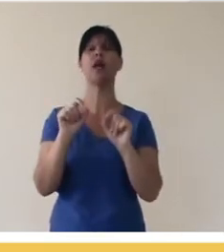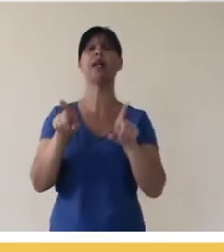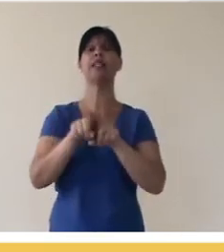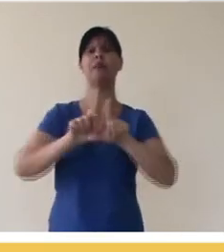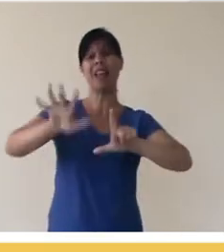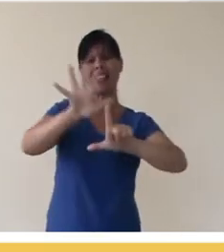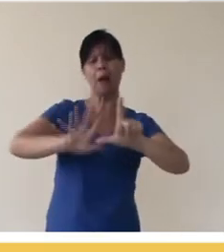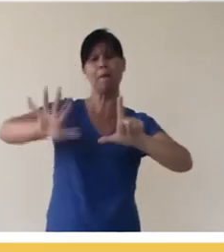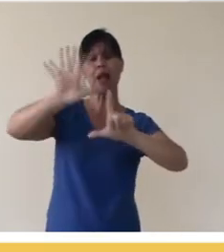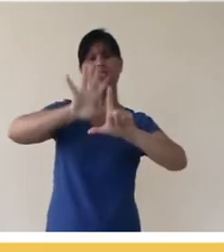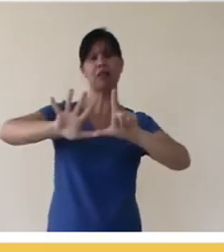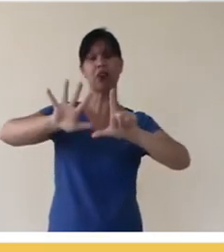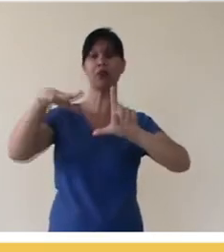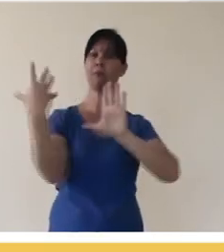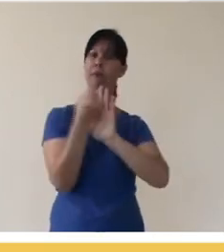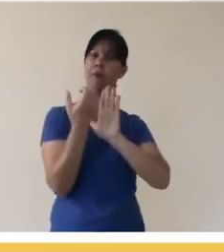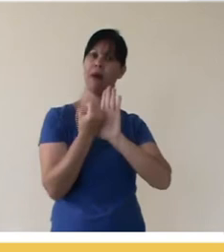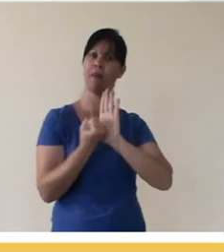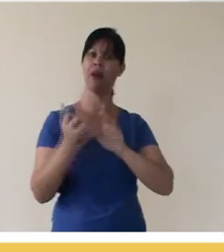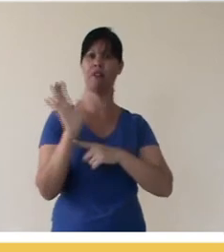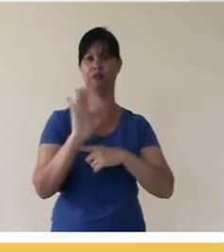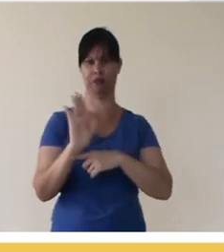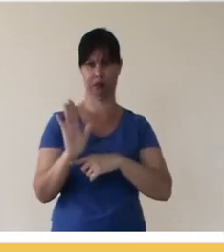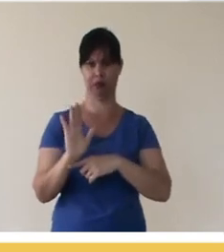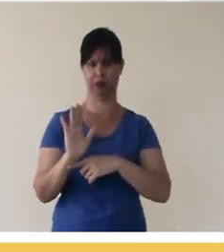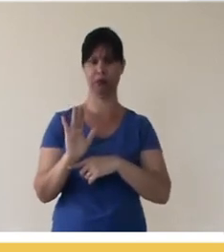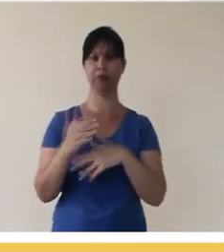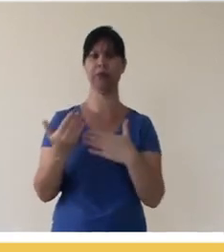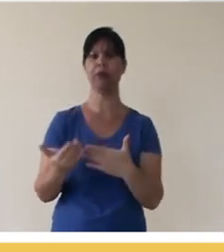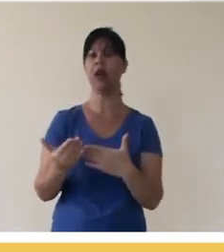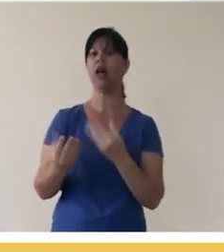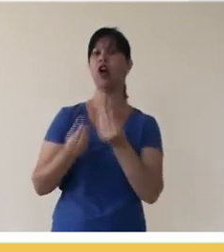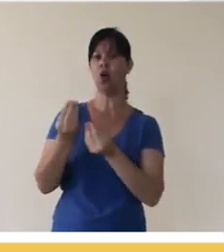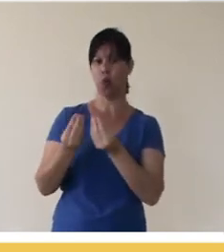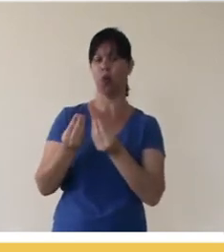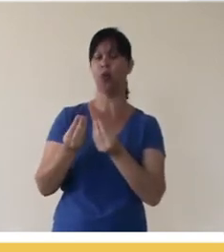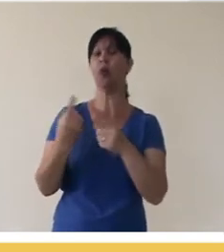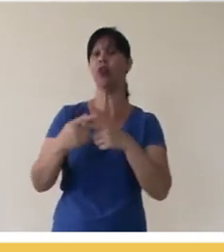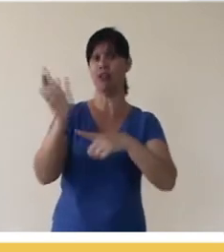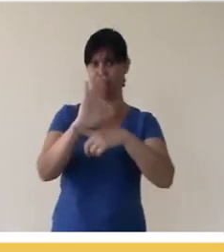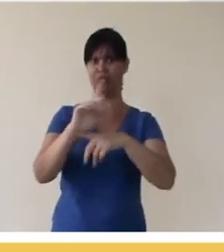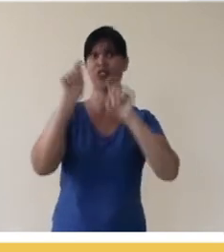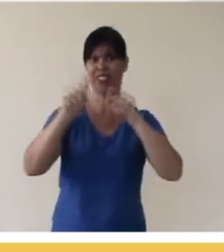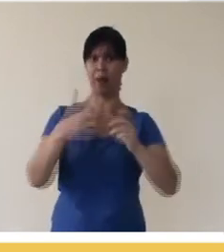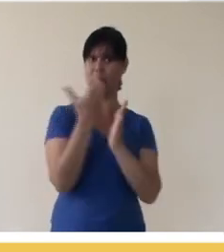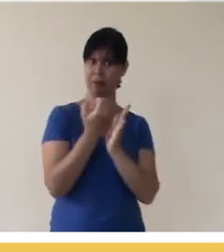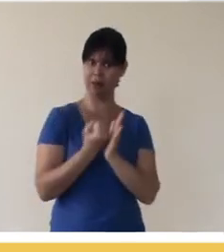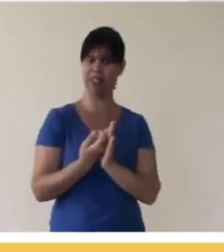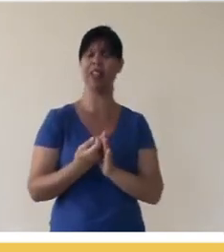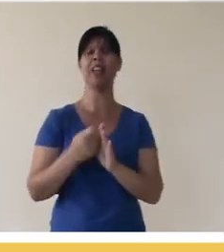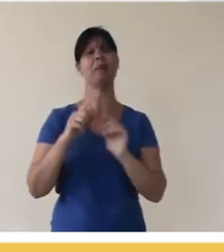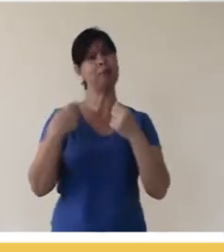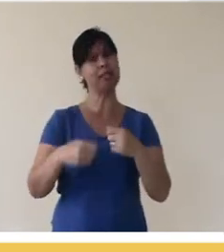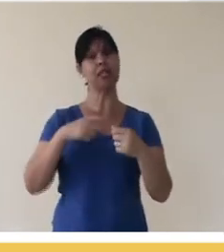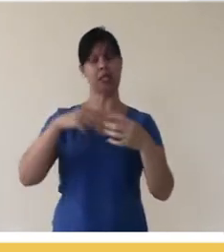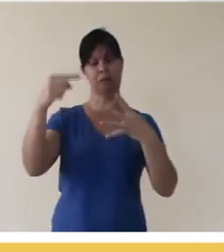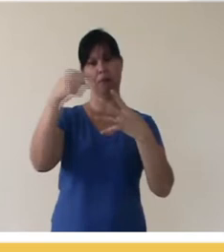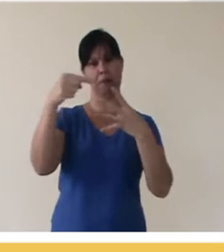also on the platforms that host the videos, but since open resources, as a principle, can be downloaded, it is always important that you put at least